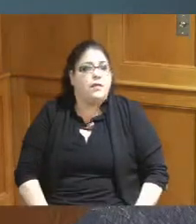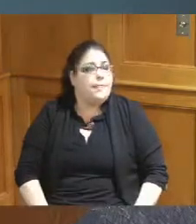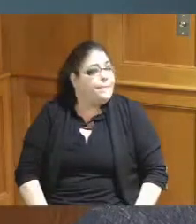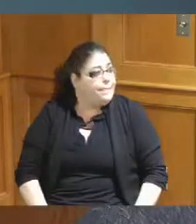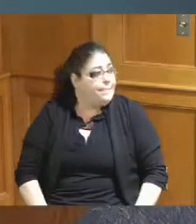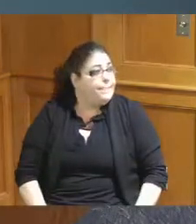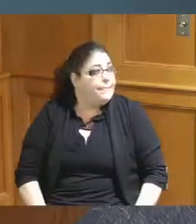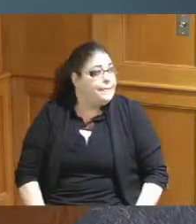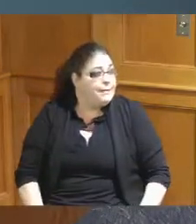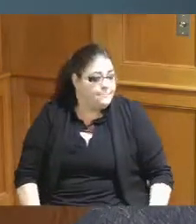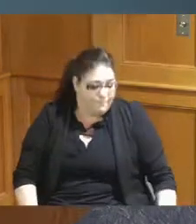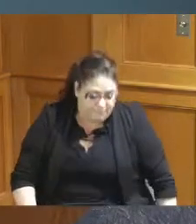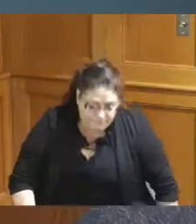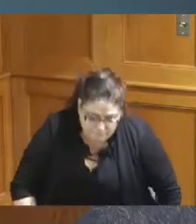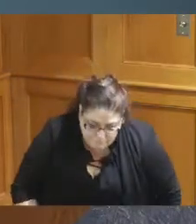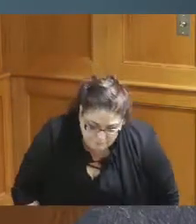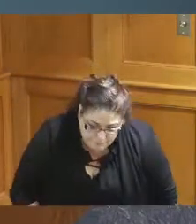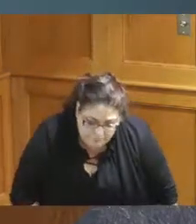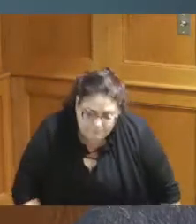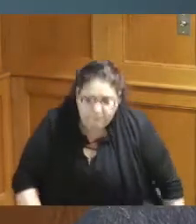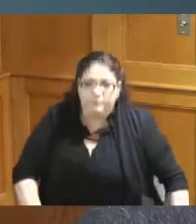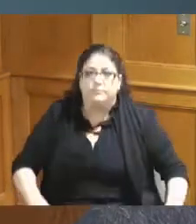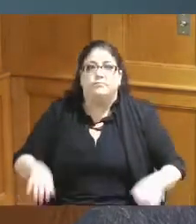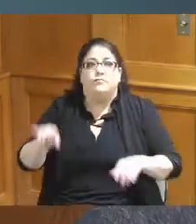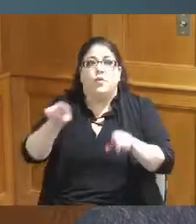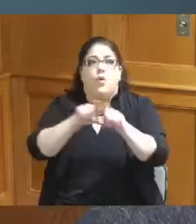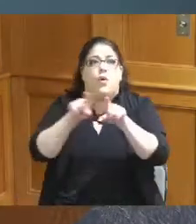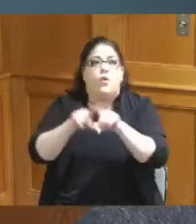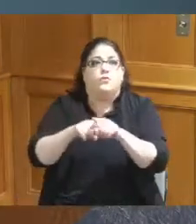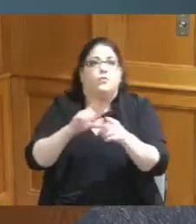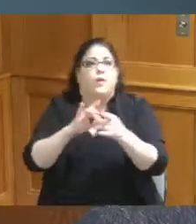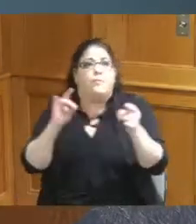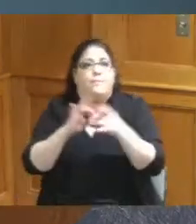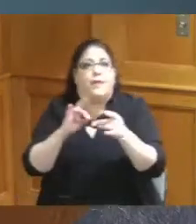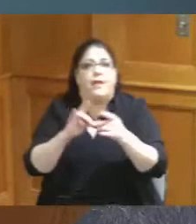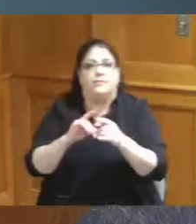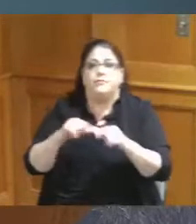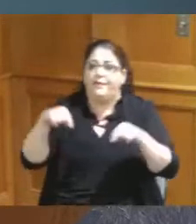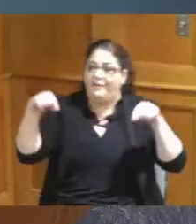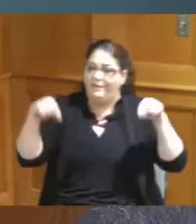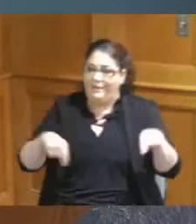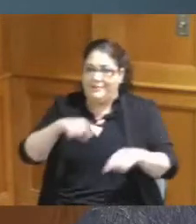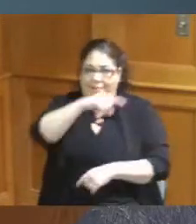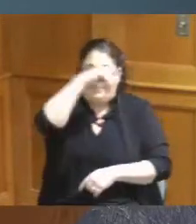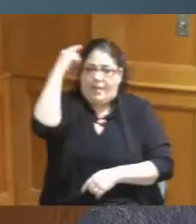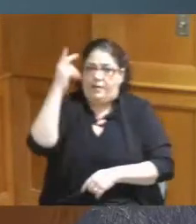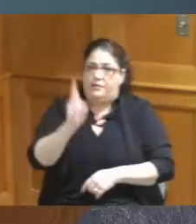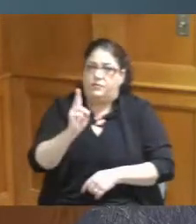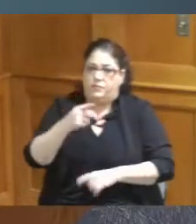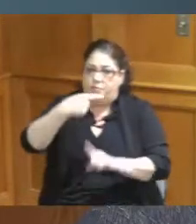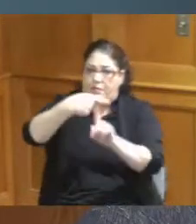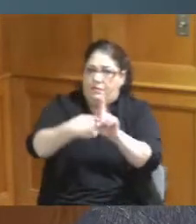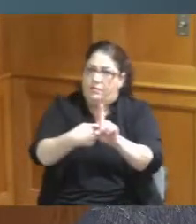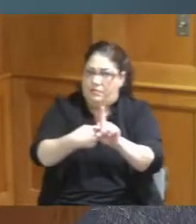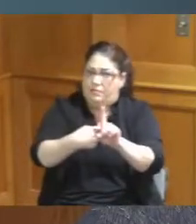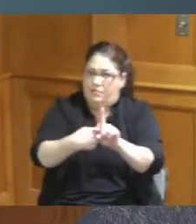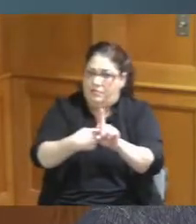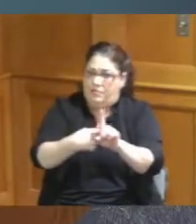I also wanted to say that as you know this is Black History Month and this